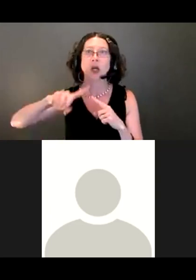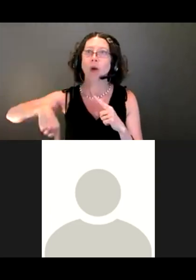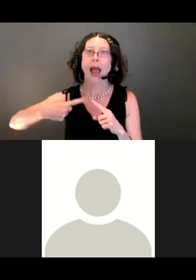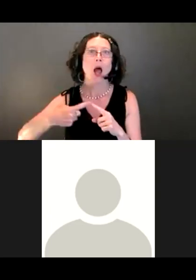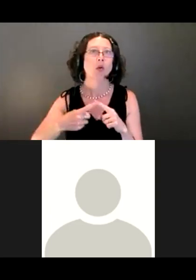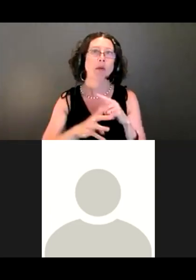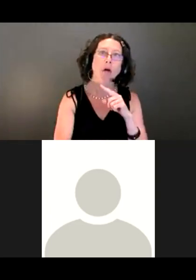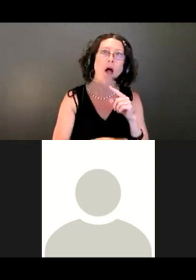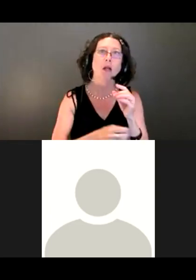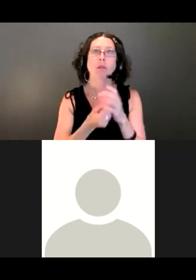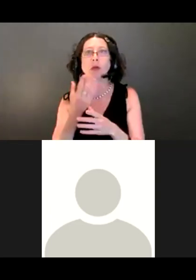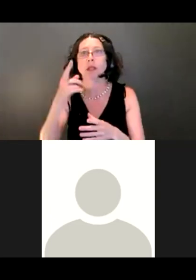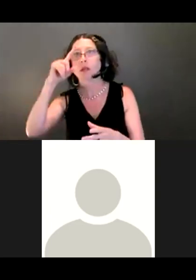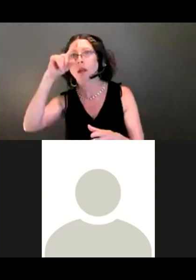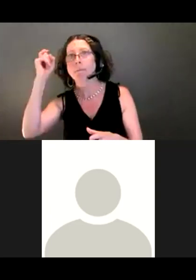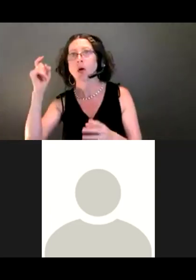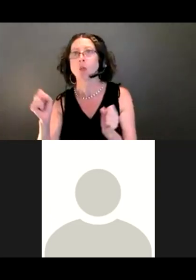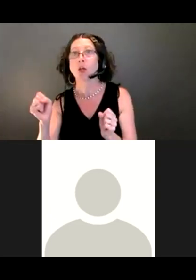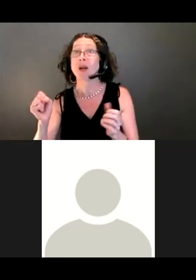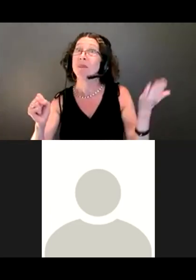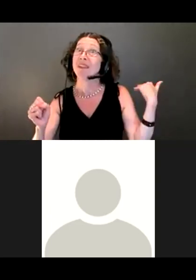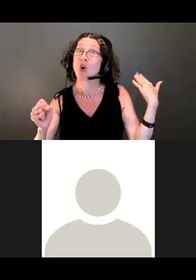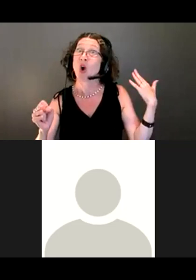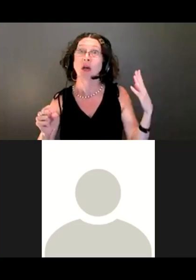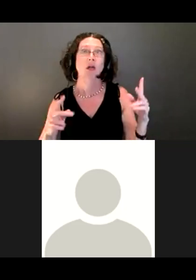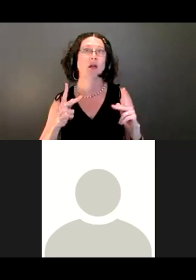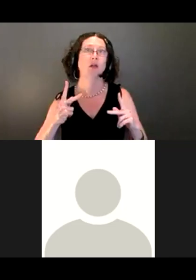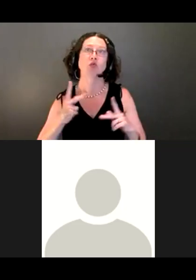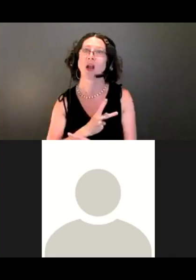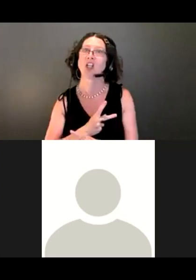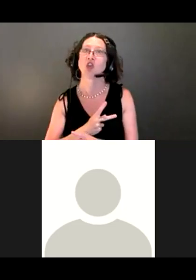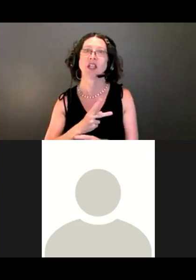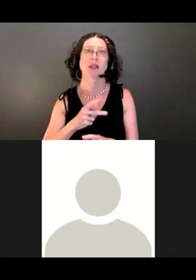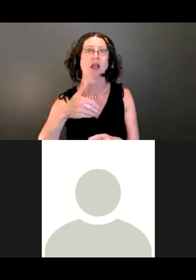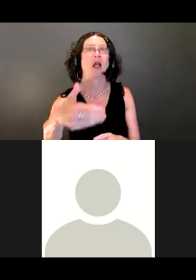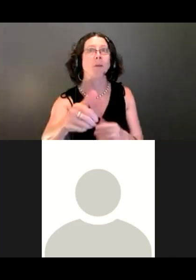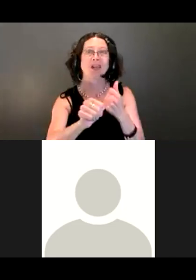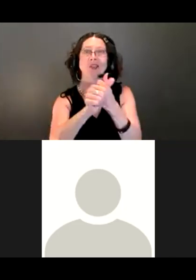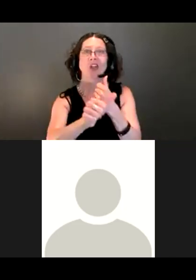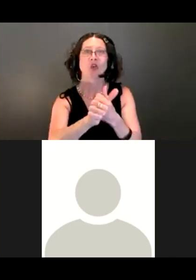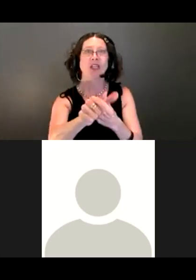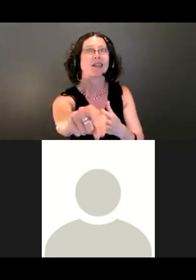Used to be pretty treacherous in some places further down from the parking lot particularly.